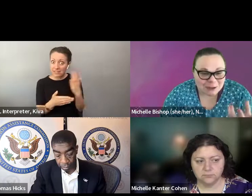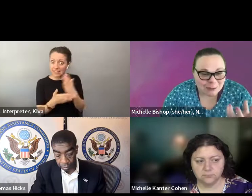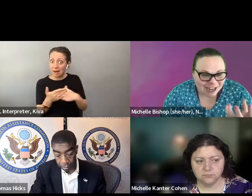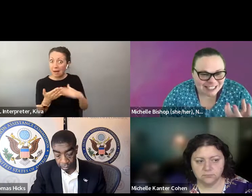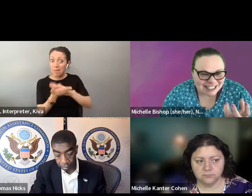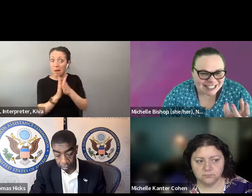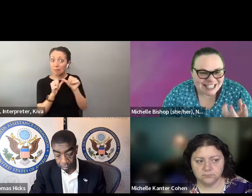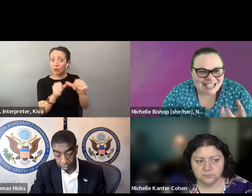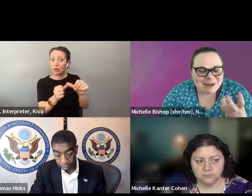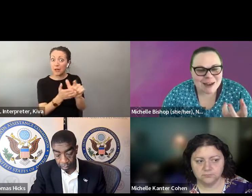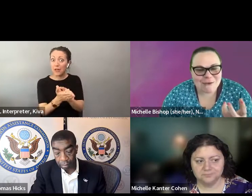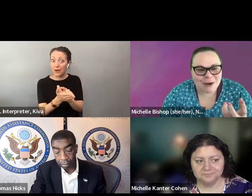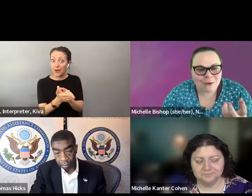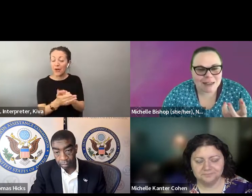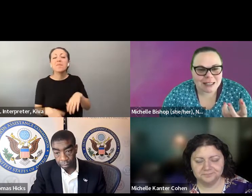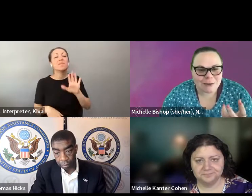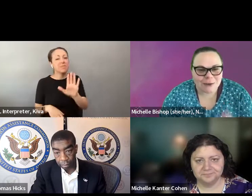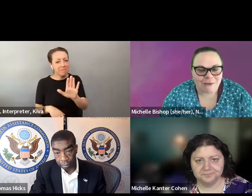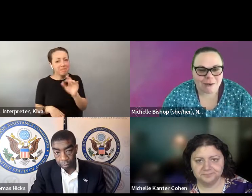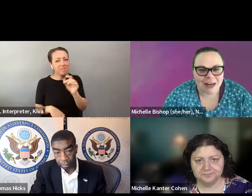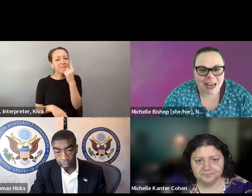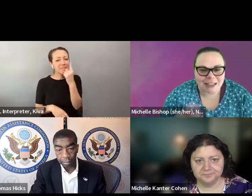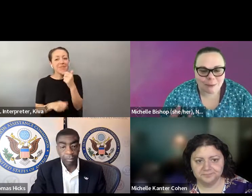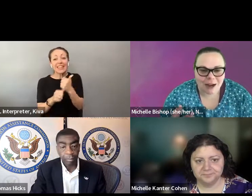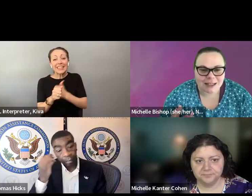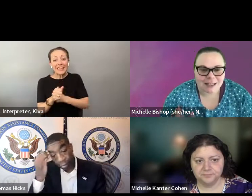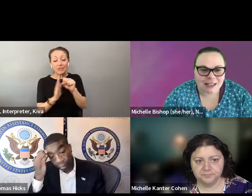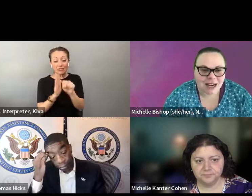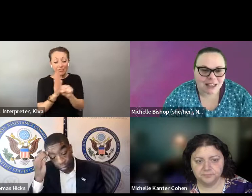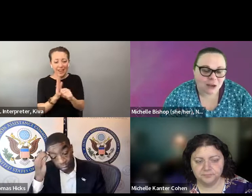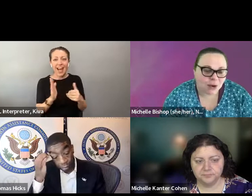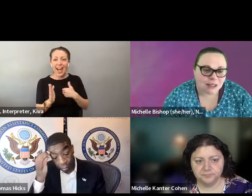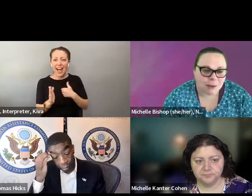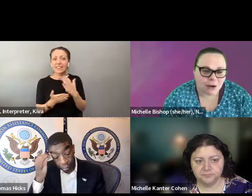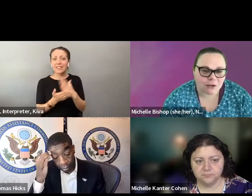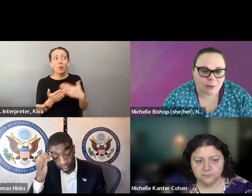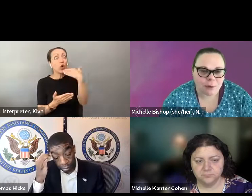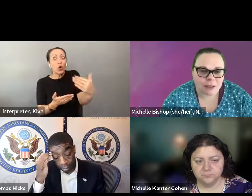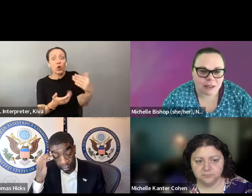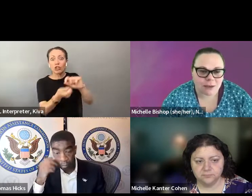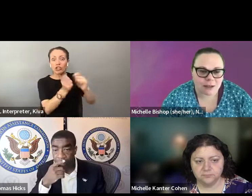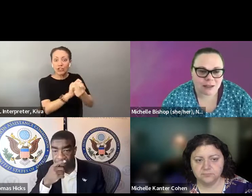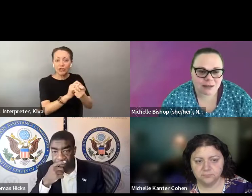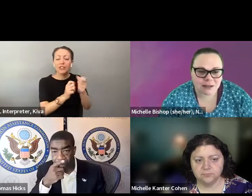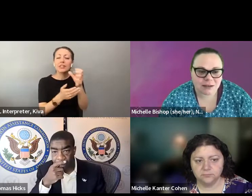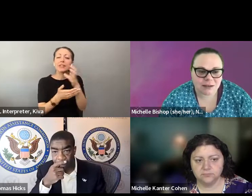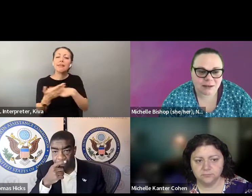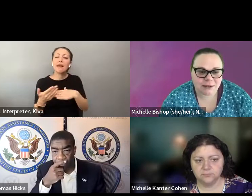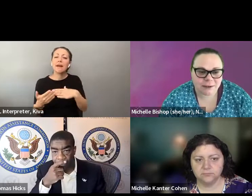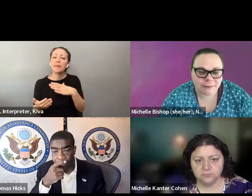making those decisions more permanent. Really, every state is a bit of a jumble of some good practices that make voting more accessible for everyone and some practices